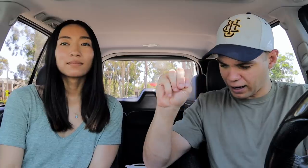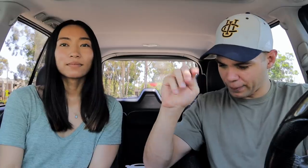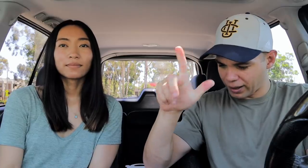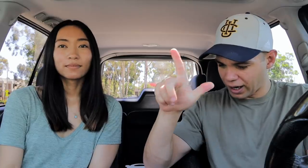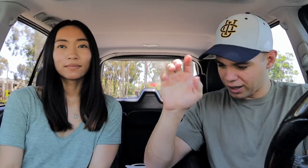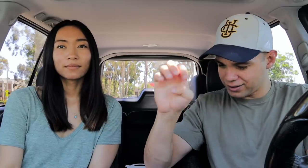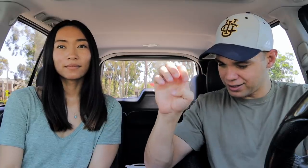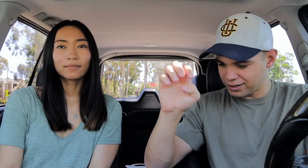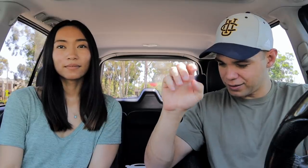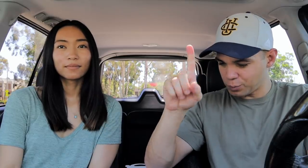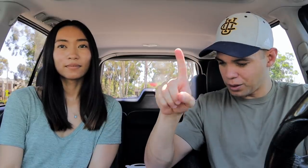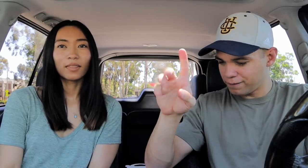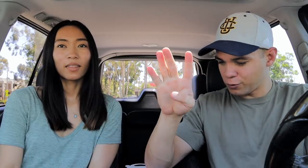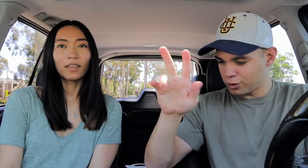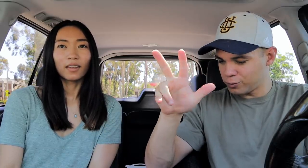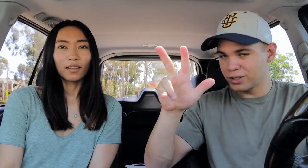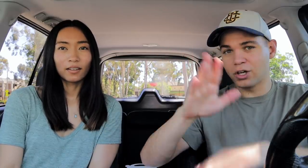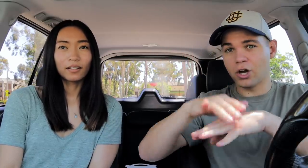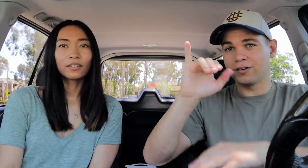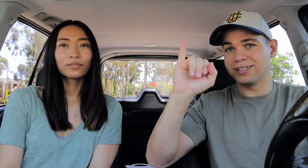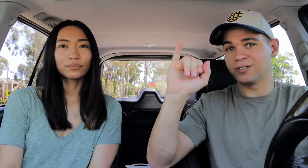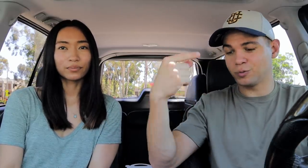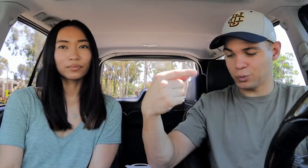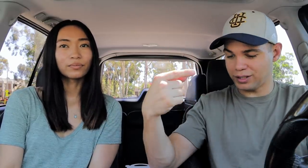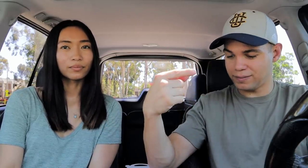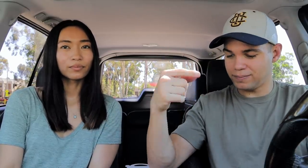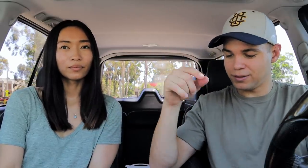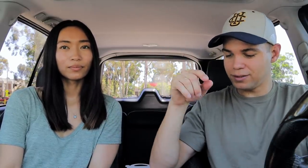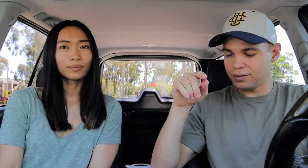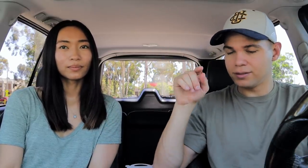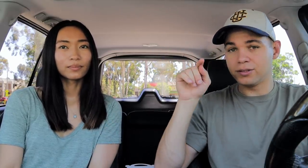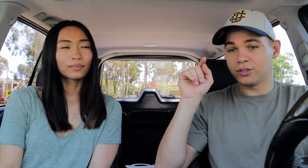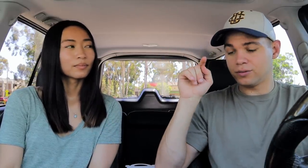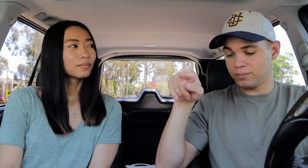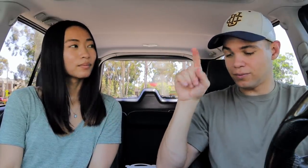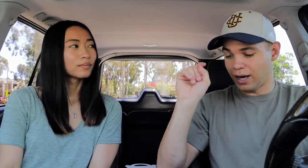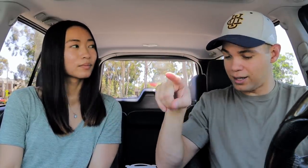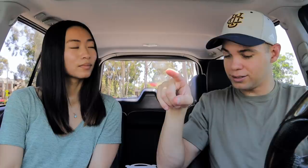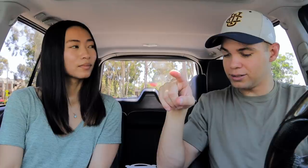mle143 on IG asked: